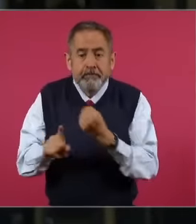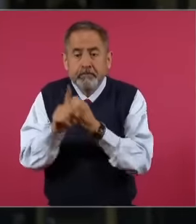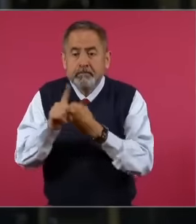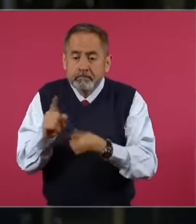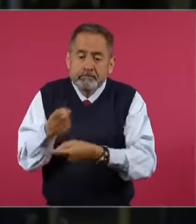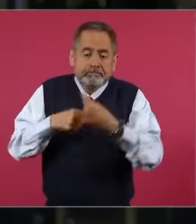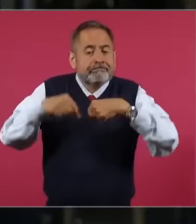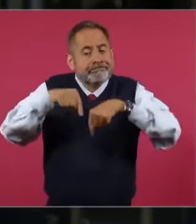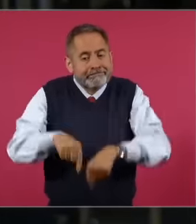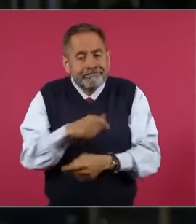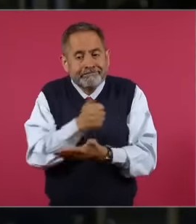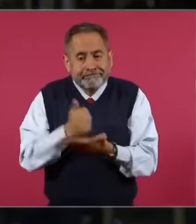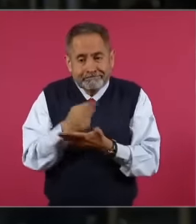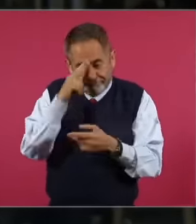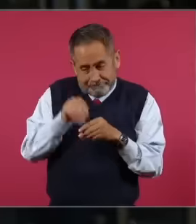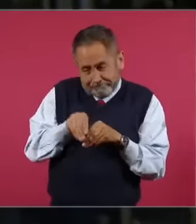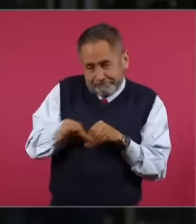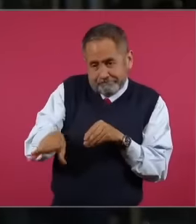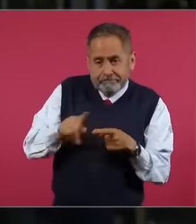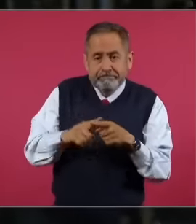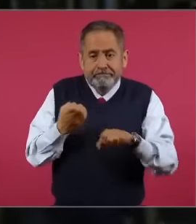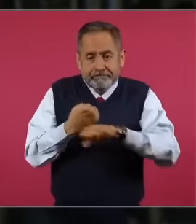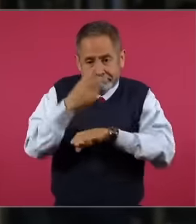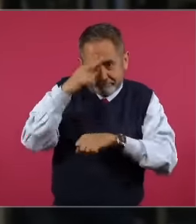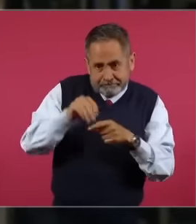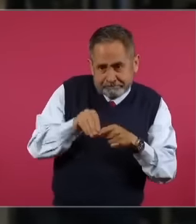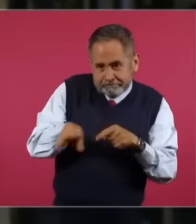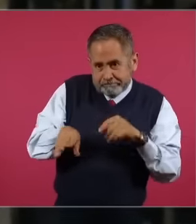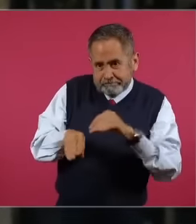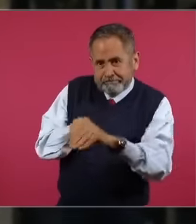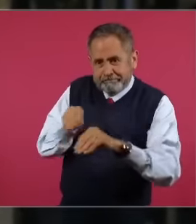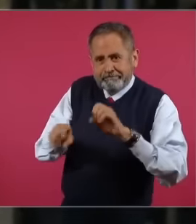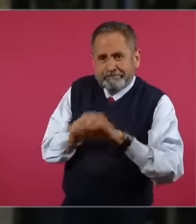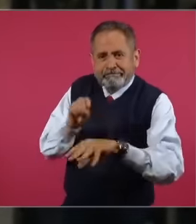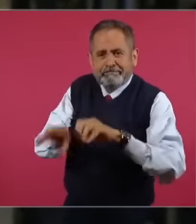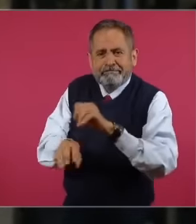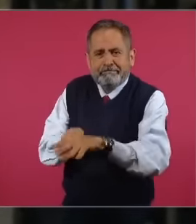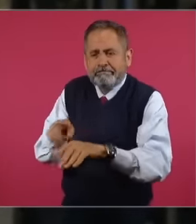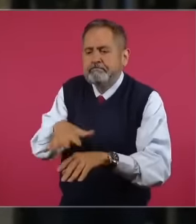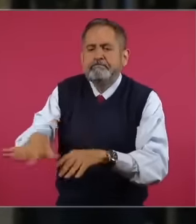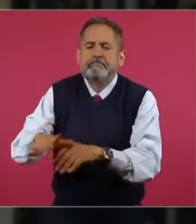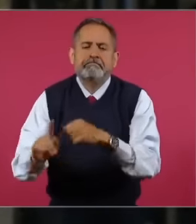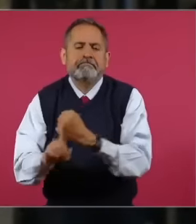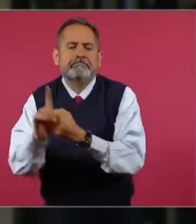Mexico City. It comes from the State of Mexico. It comes from the entire Valley of Mexico and the fundamental reflection is